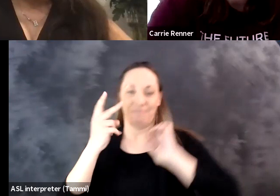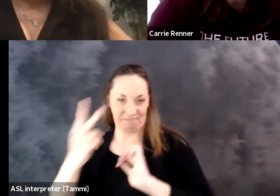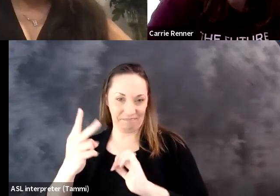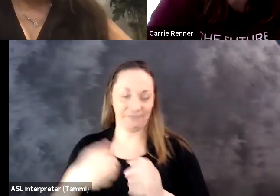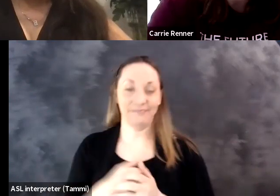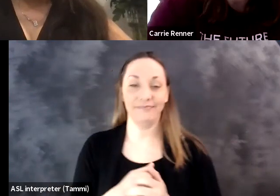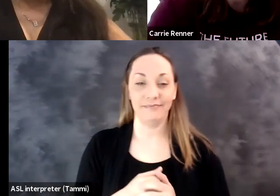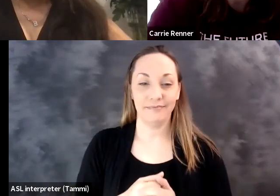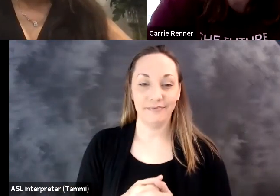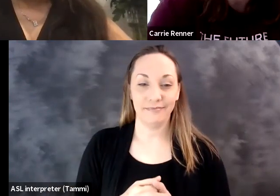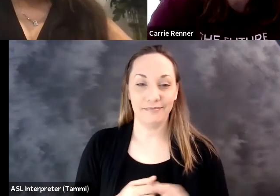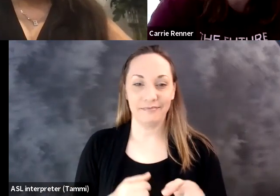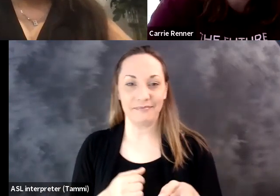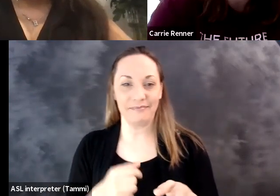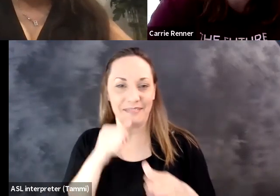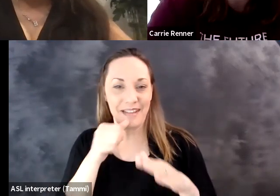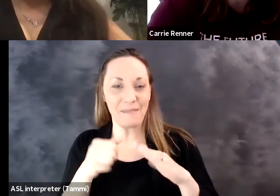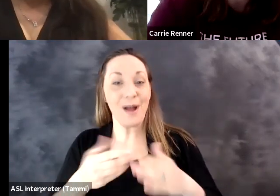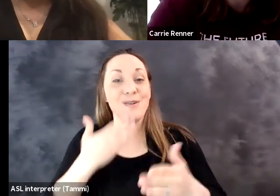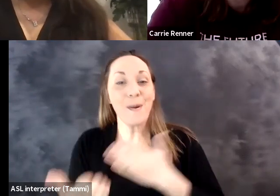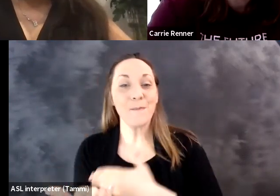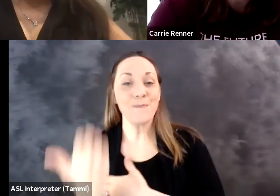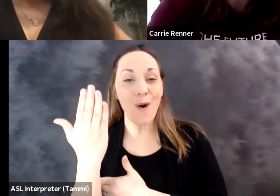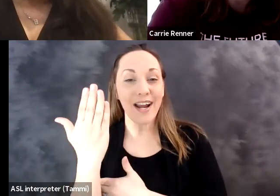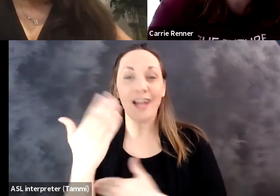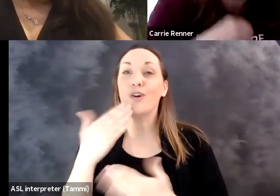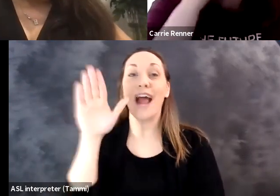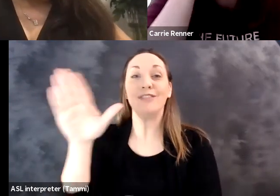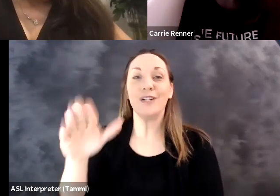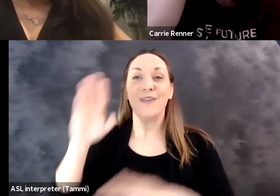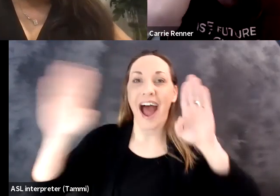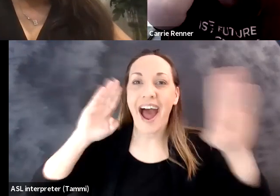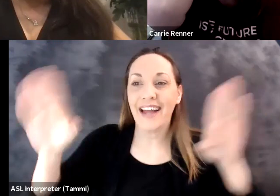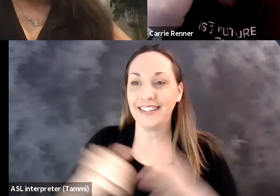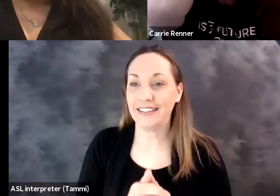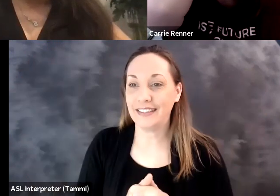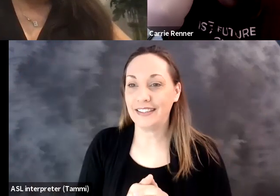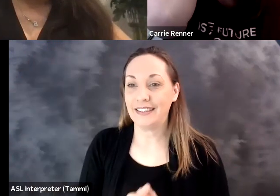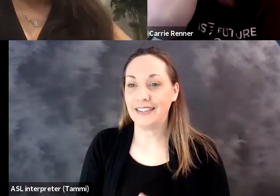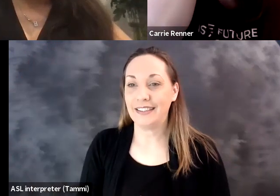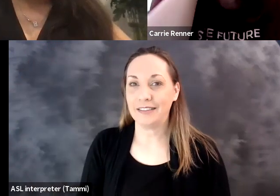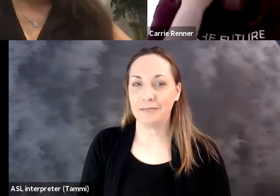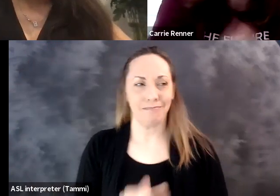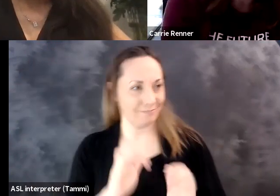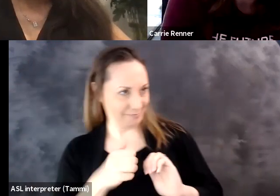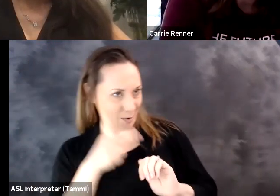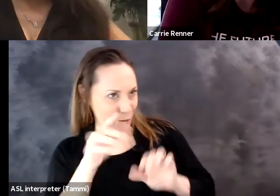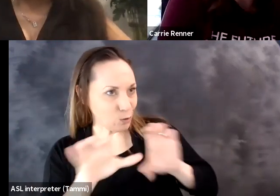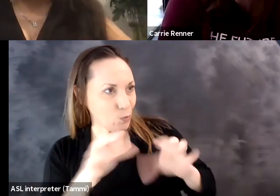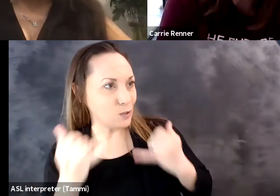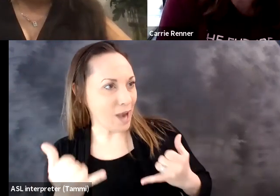I am waiting to see how I can see her. Ah! There she is. I'm definitely here, Shilpi. Good morning, good afternoon.